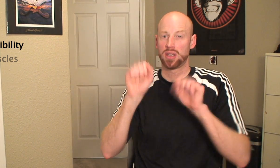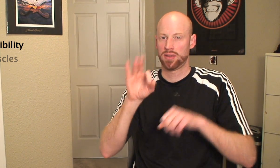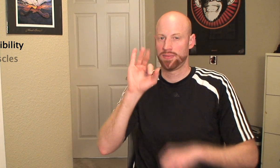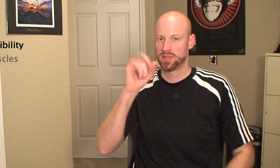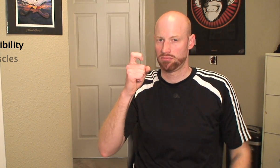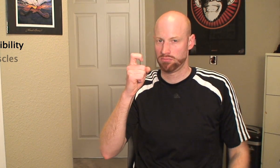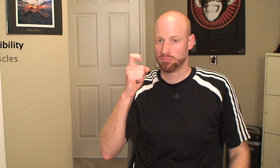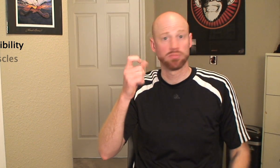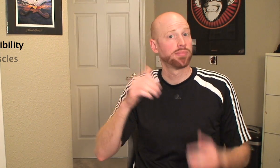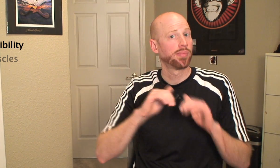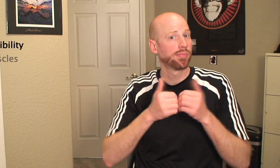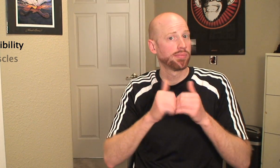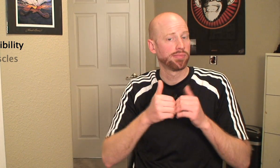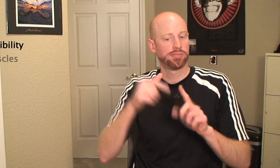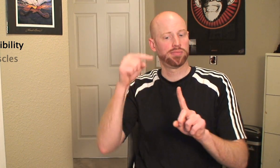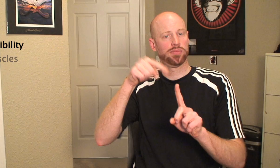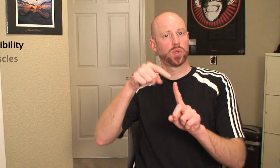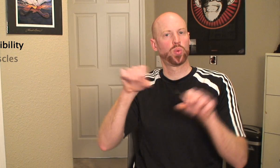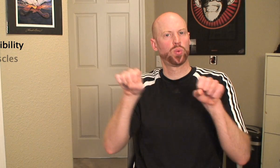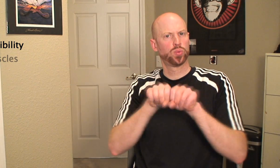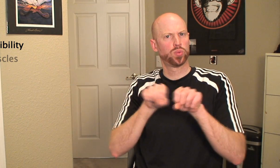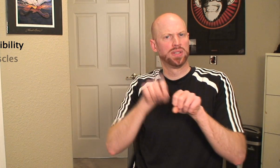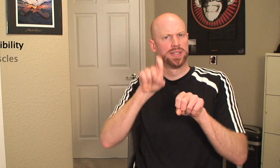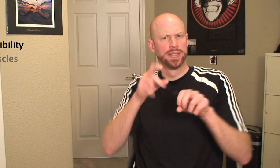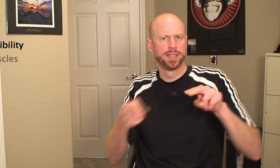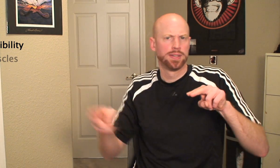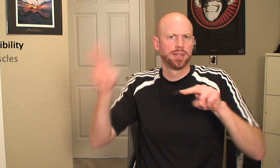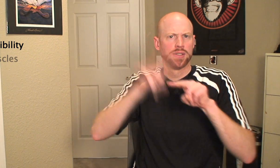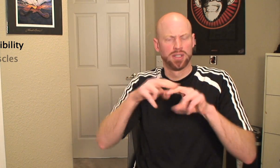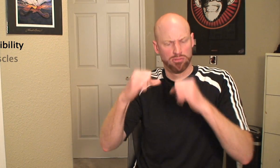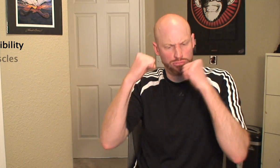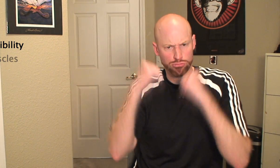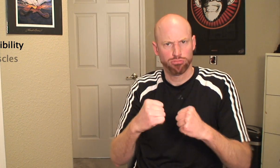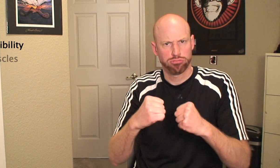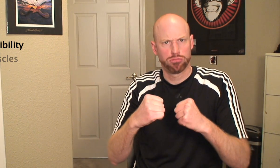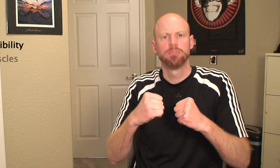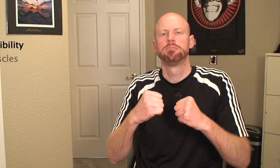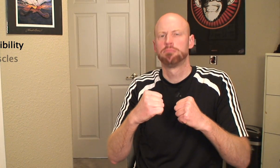by bolstering the construction of footwear.